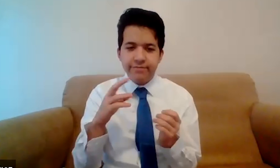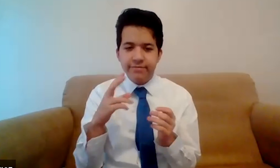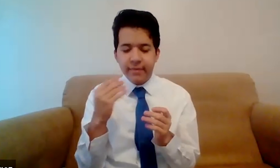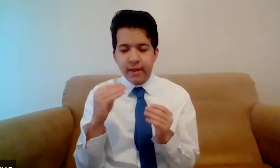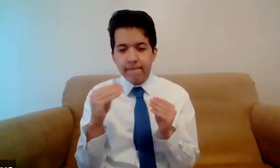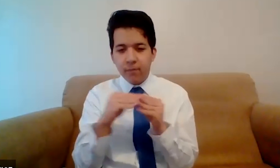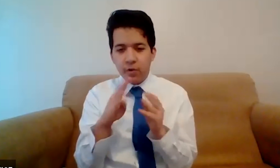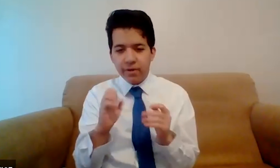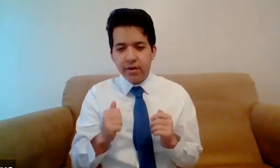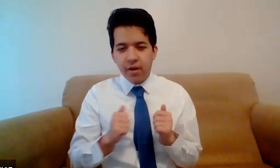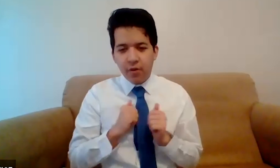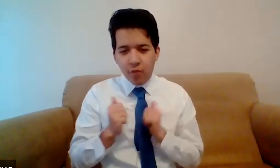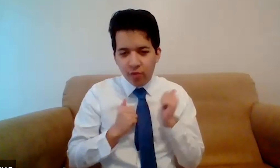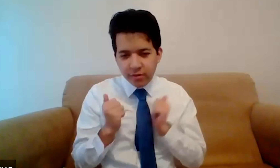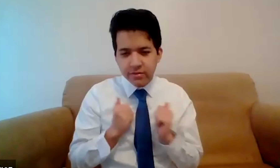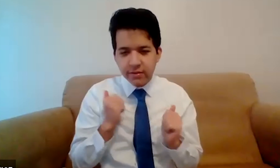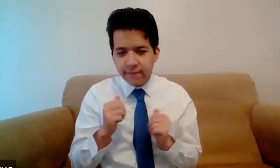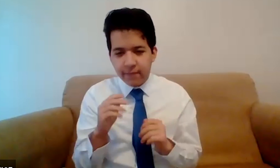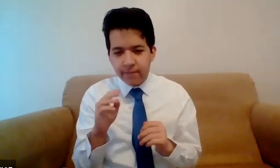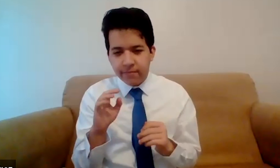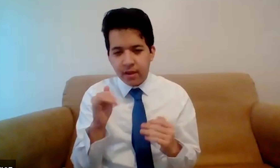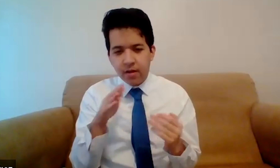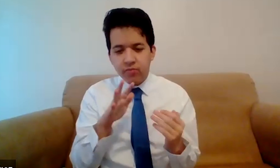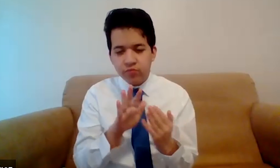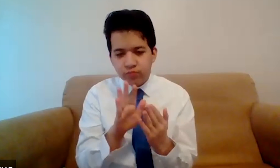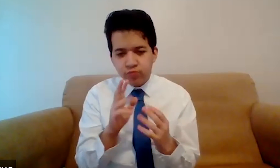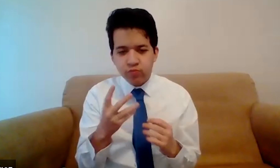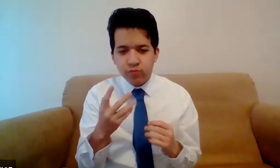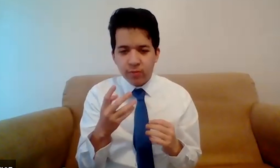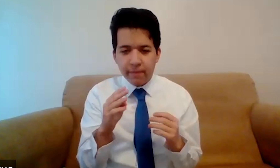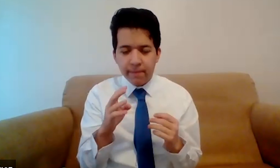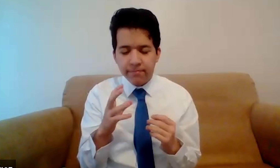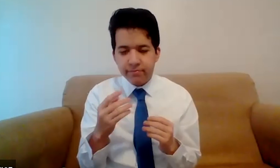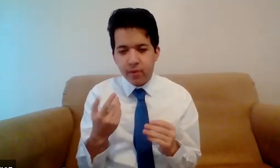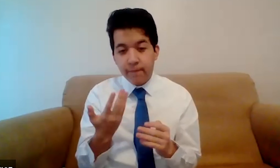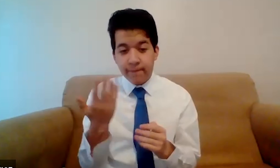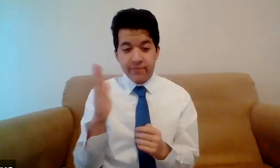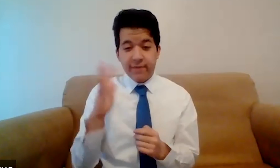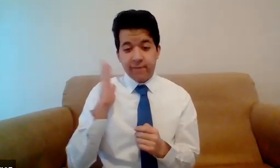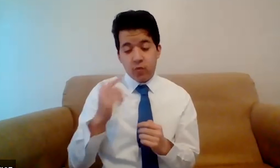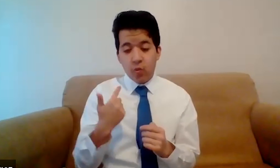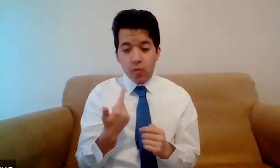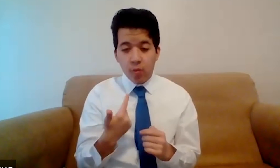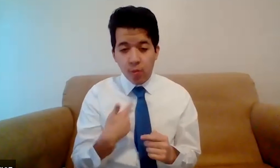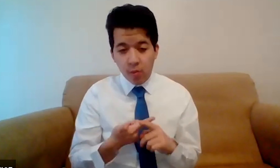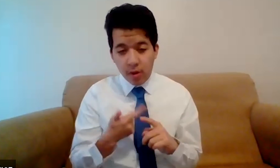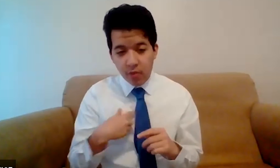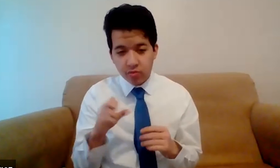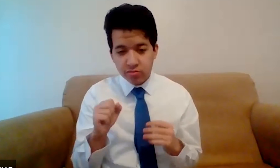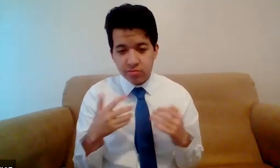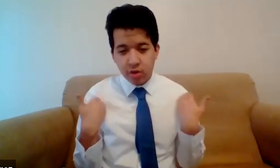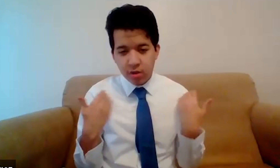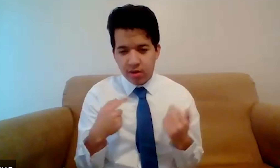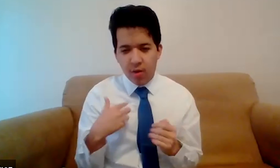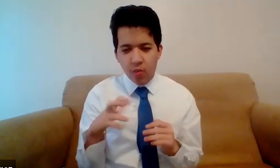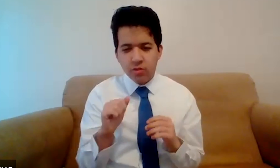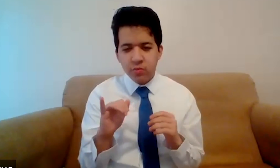ASDB ALSO TAUGHT ME TO BE ASSERTIVE AND COME OUT OF MY SHELL WHEN I WAS YOUNGER I USED TO BE SHY AND NOW I CAN APPROACH PEOPLE